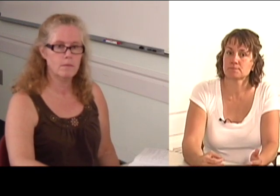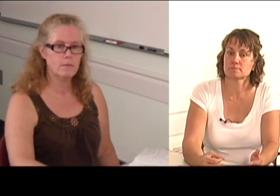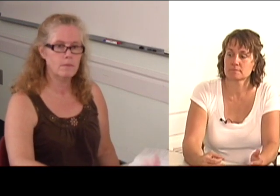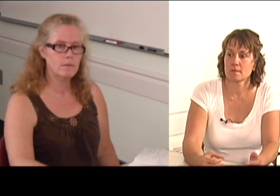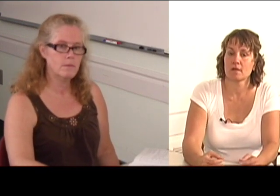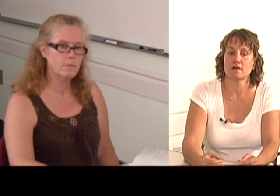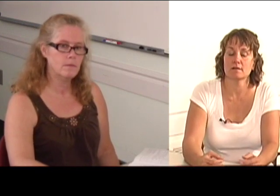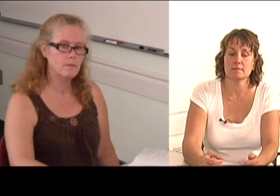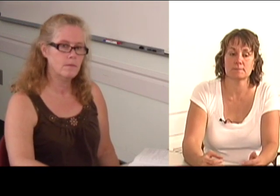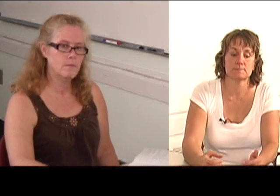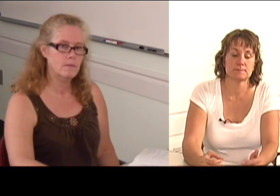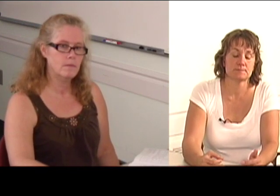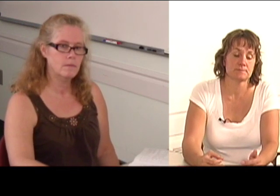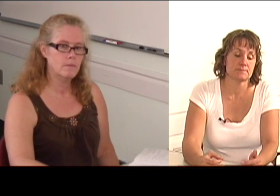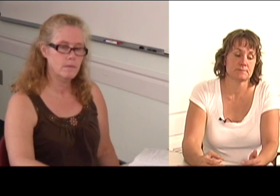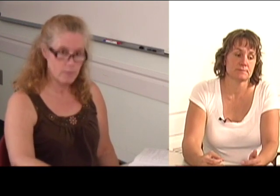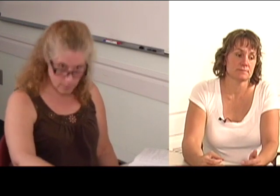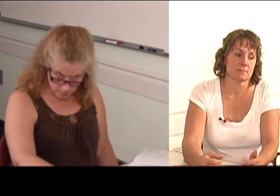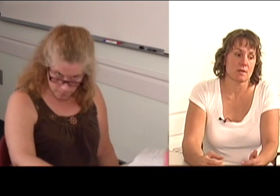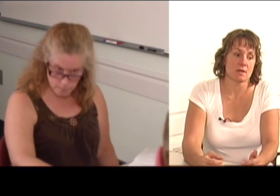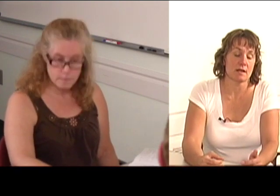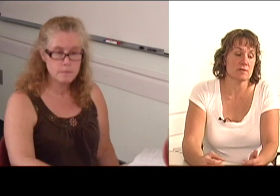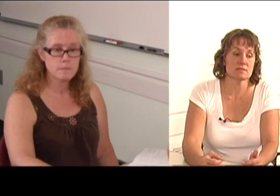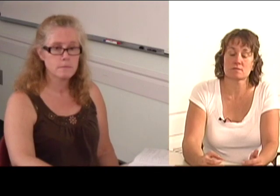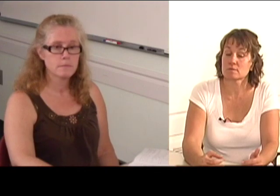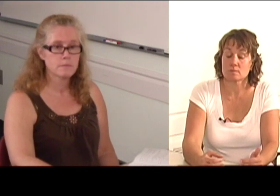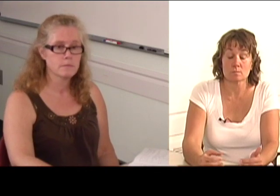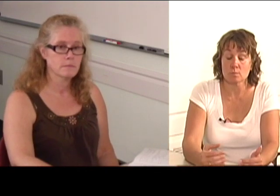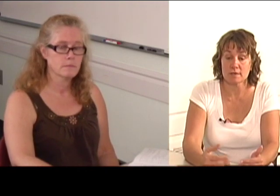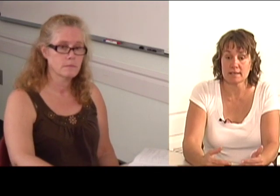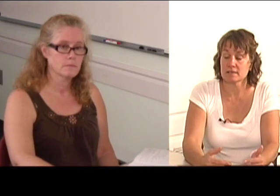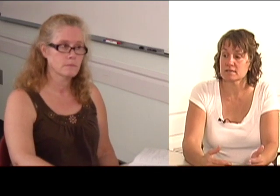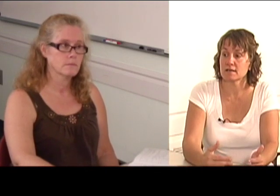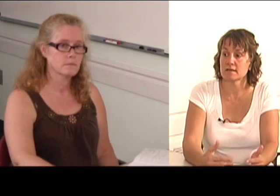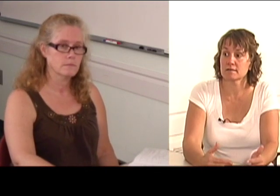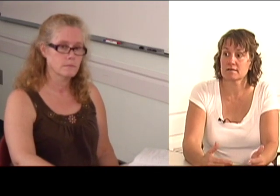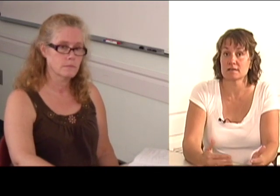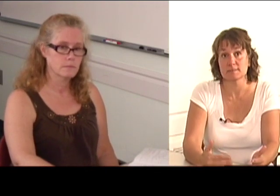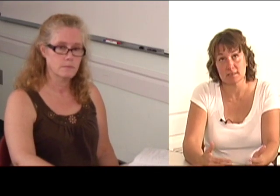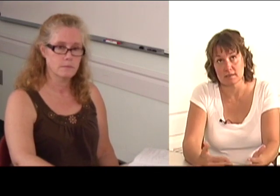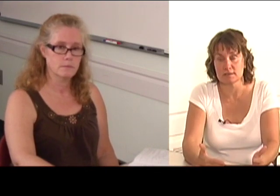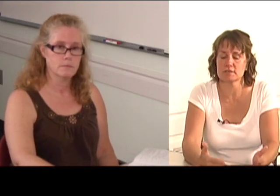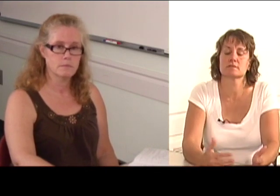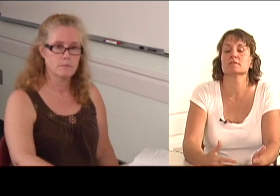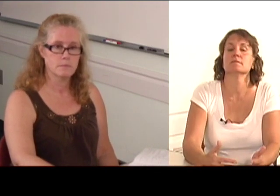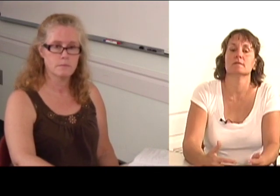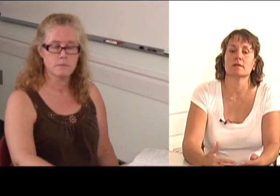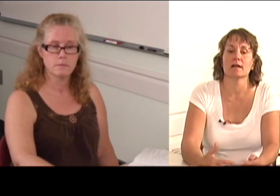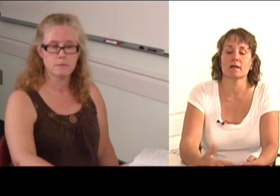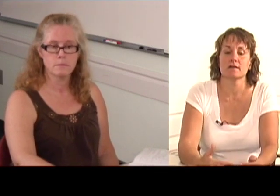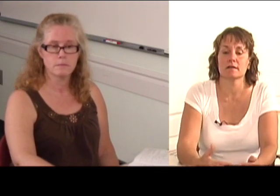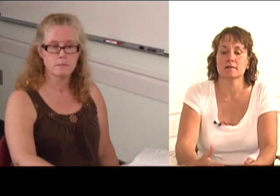And I was working as a cosmetologist by 19,